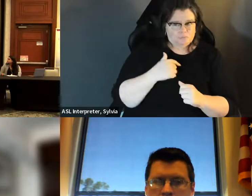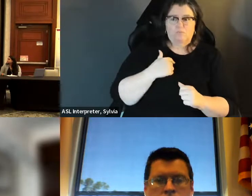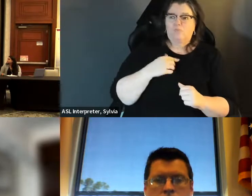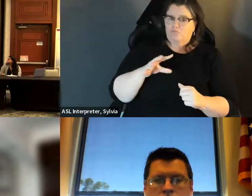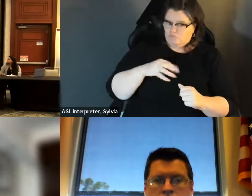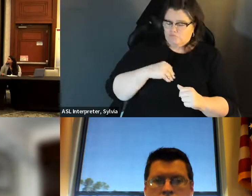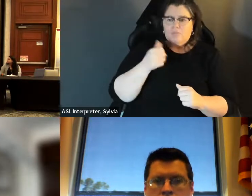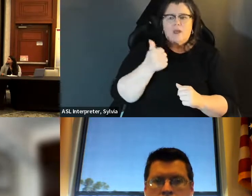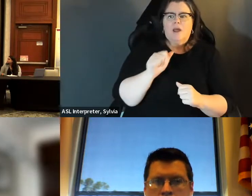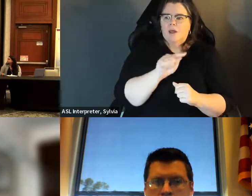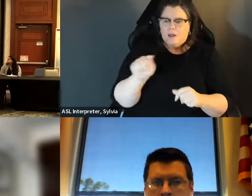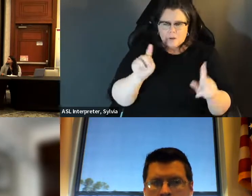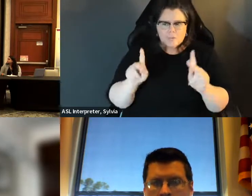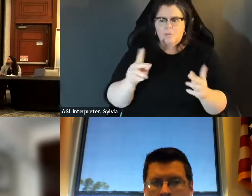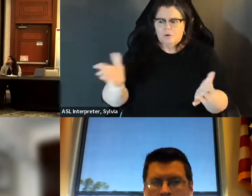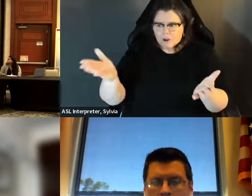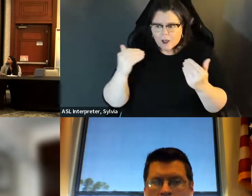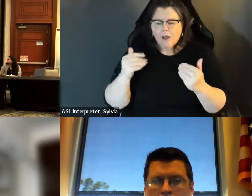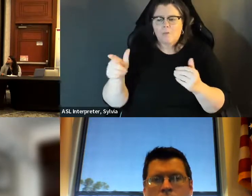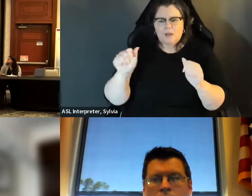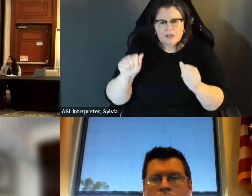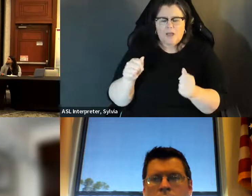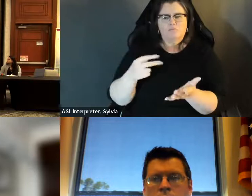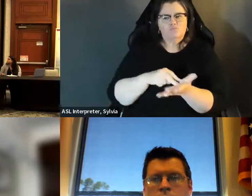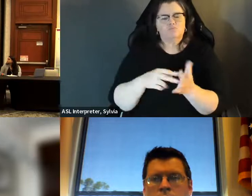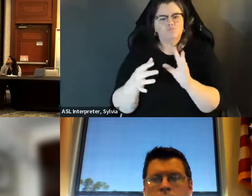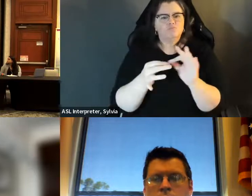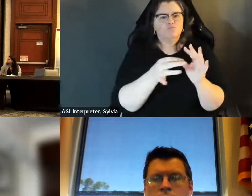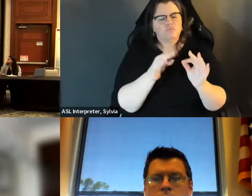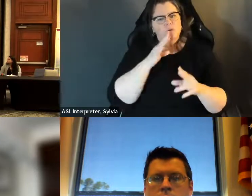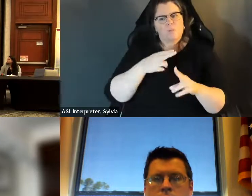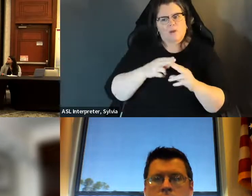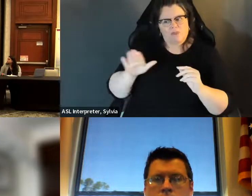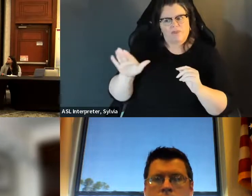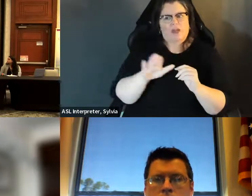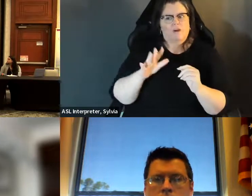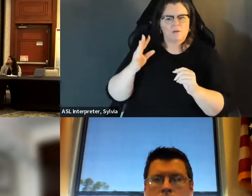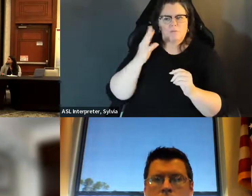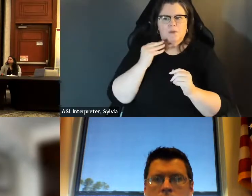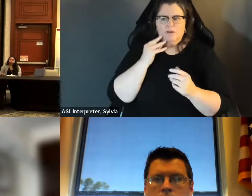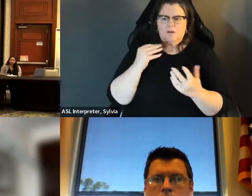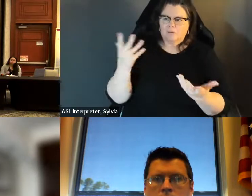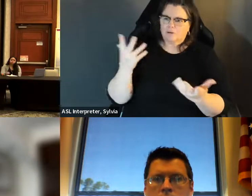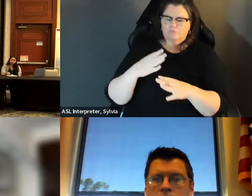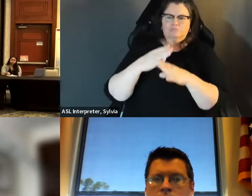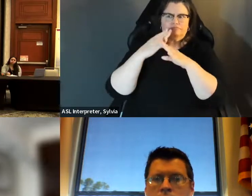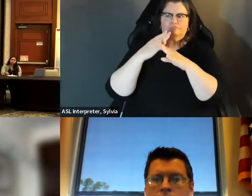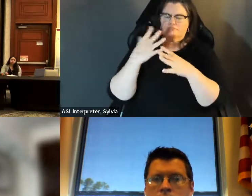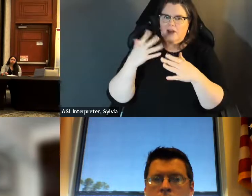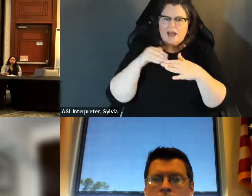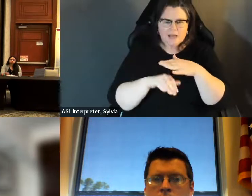We were grateful to have Tony de Palma and and Olivia Babas provide testimony that informed that report The process is now open to comment once again, and I think it's really critical that that comment can come not just from or organizations but also from individuals who want to talk but also from individuals who want to talk about ways in